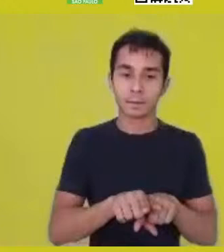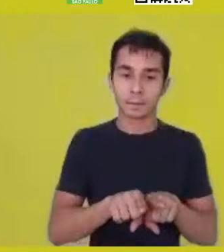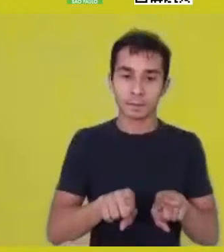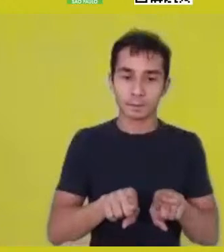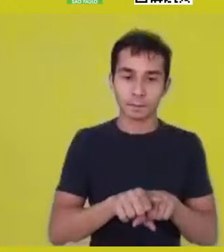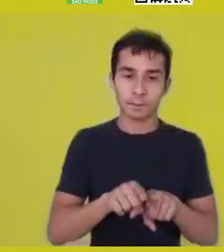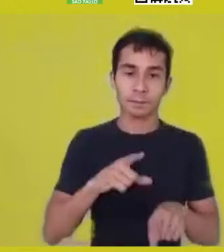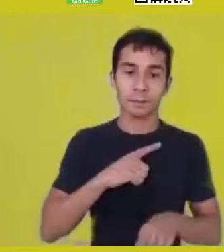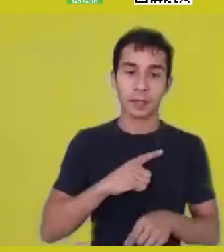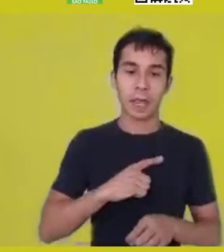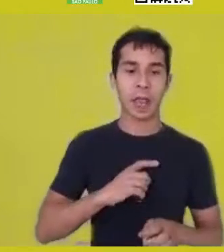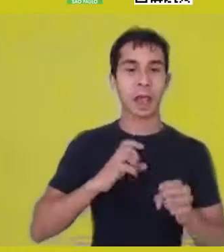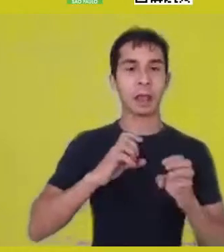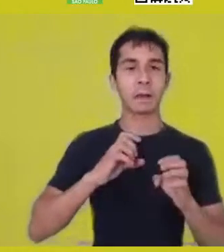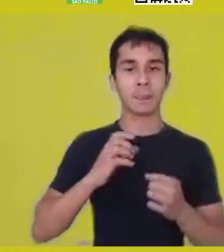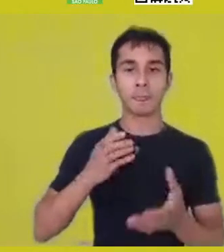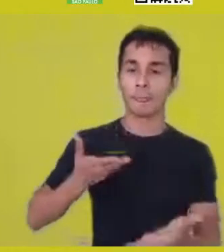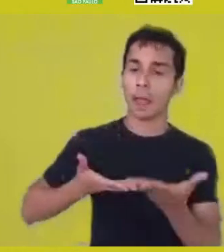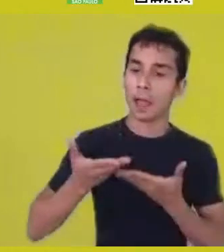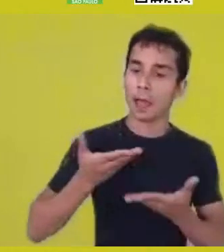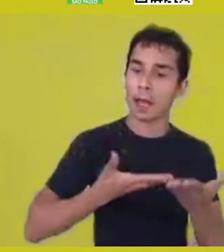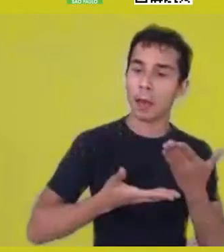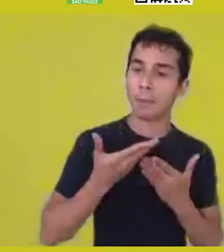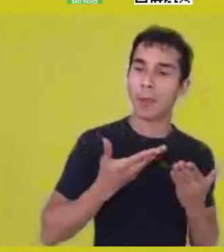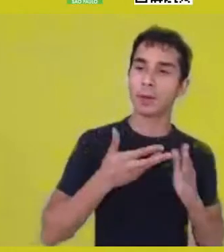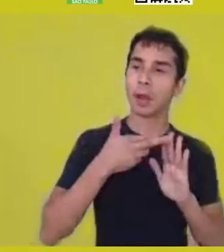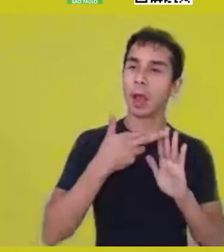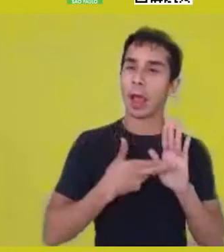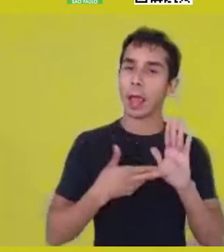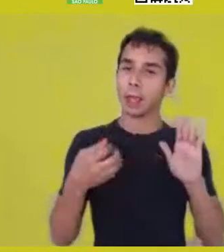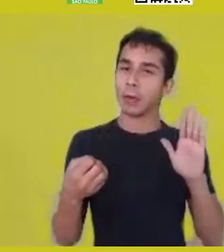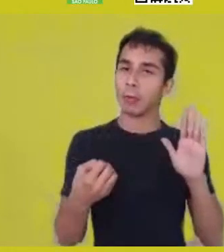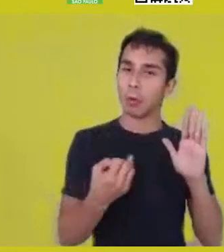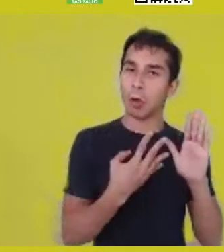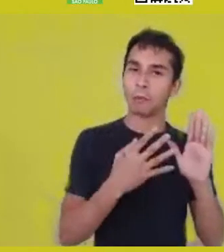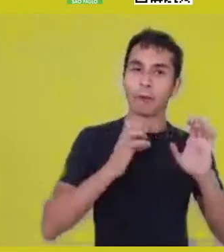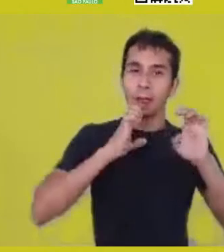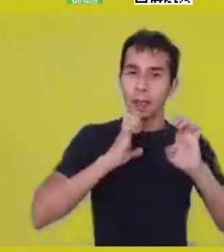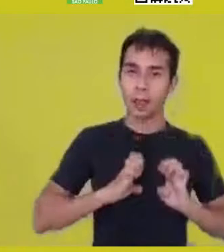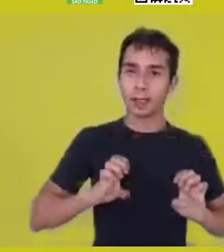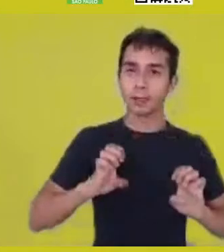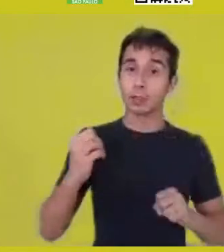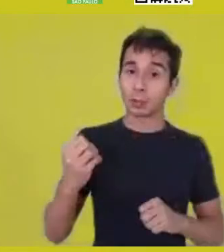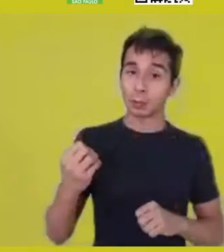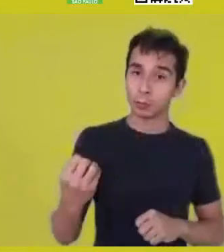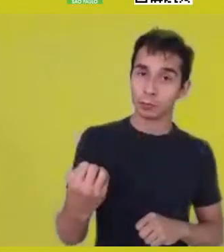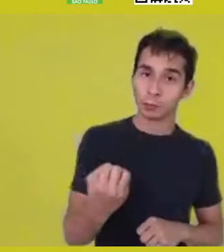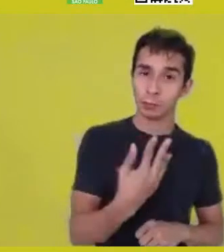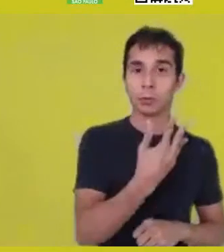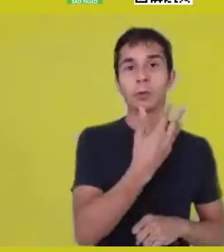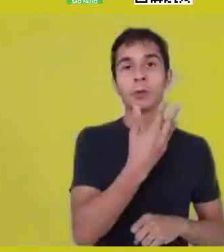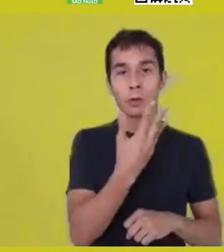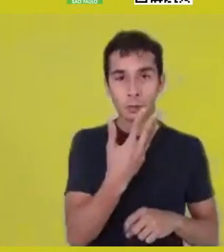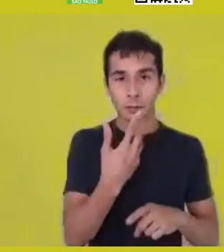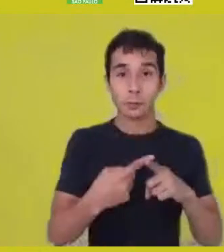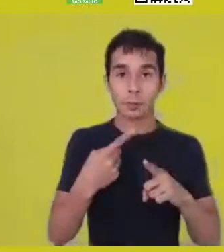new ethical platforms from that information that comes from a transformation of frequencies,